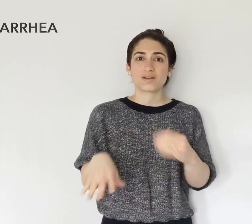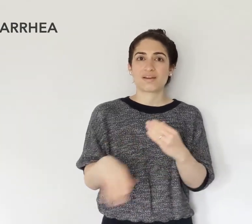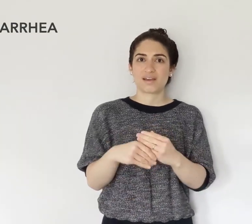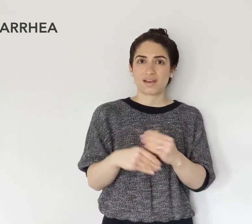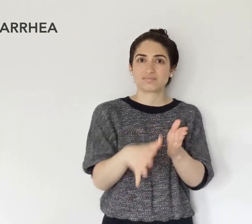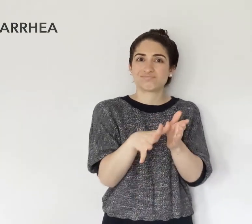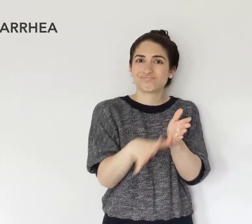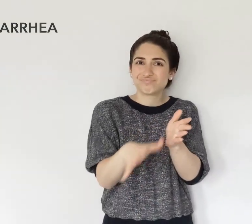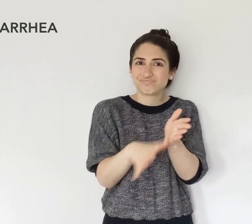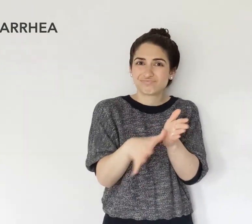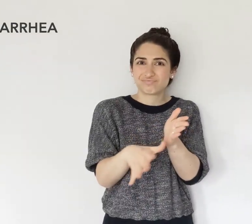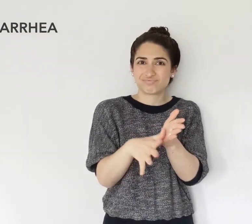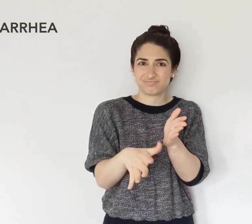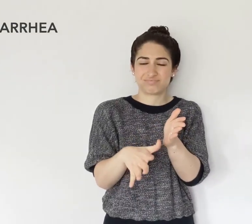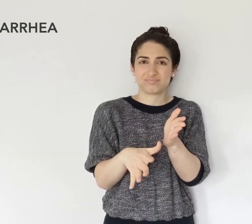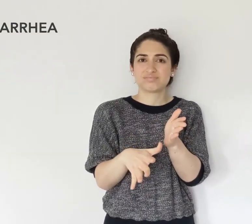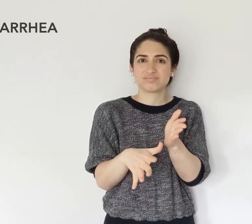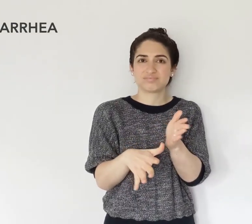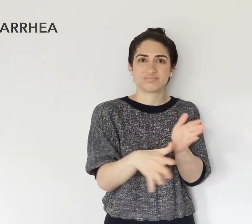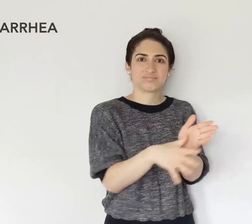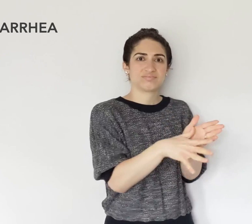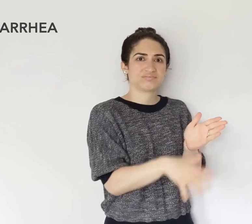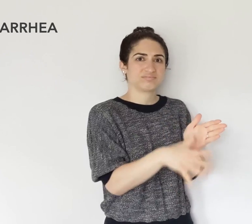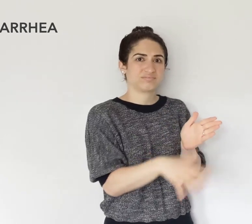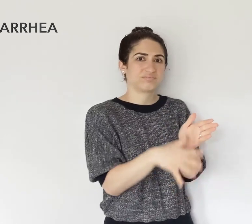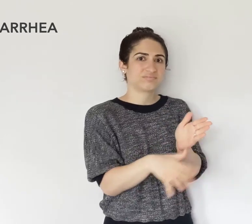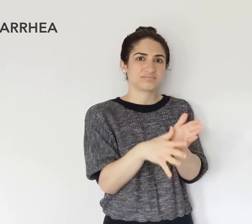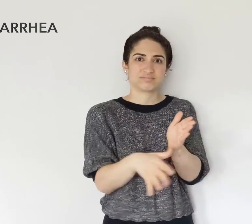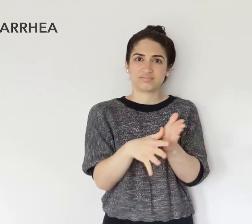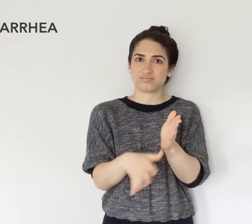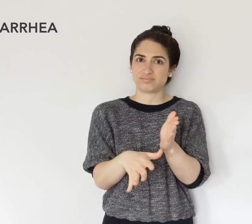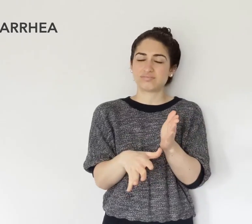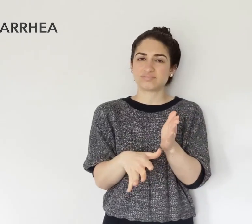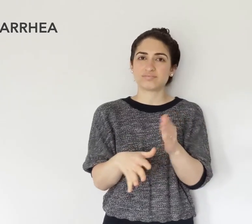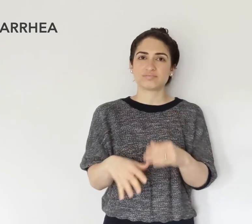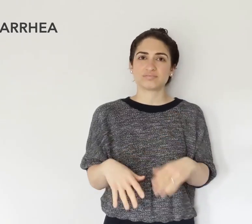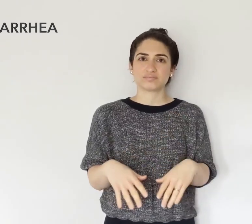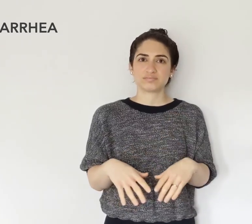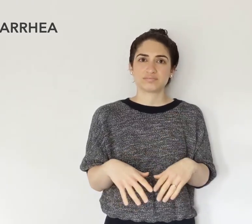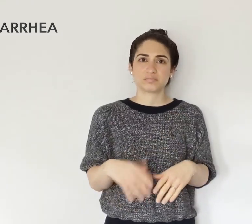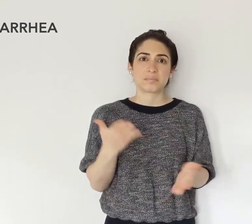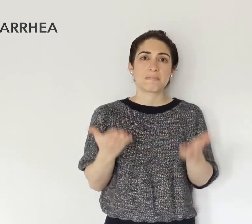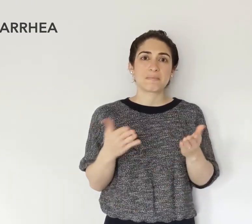and you can add this sign for a DIARRHEA